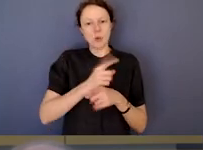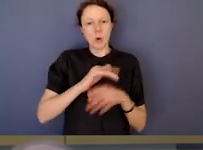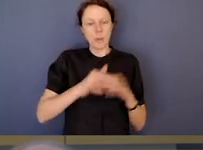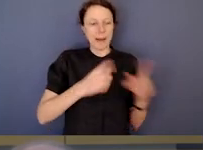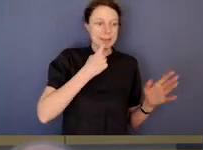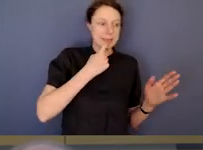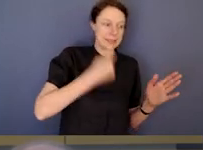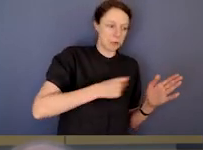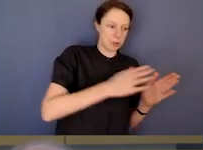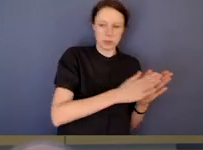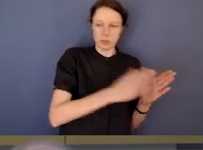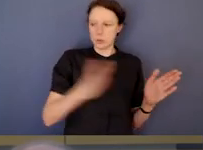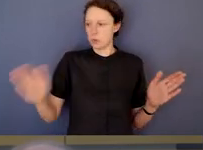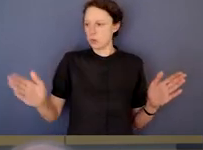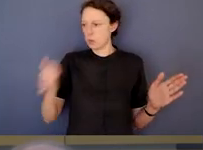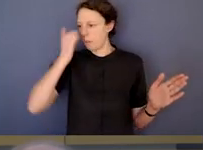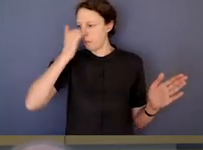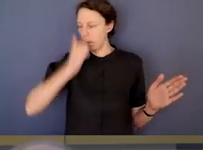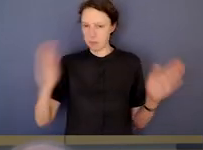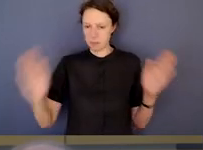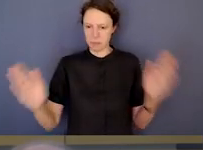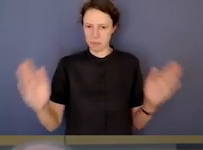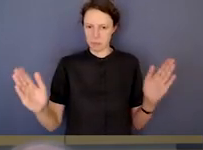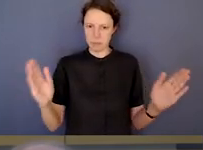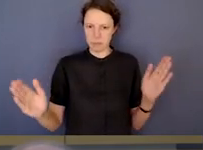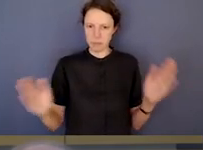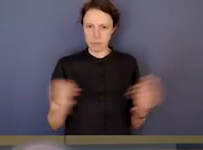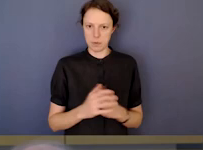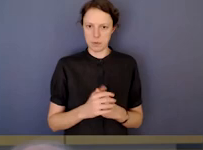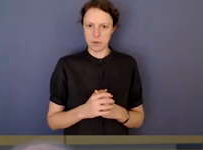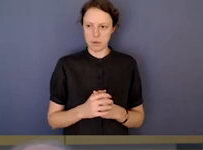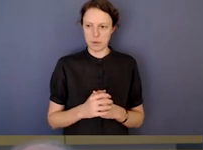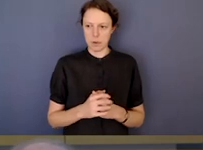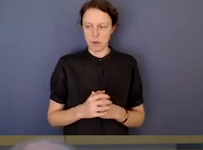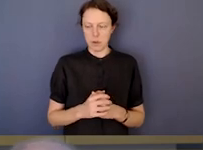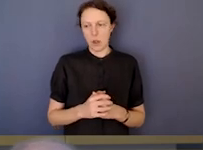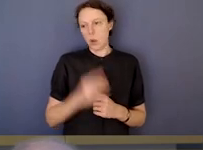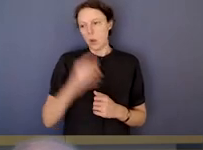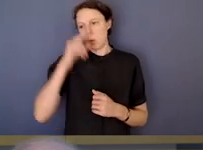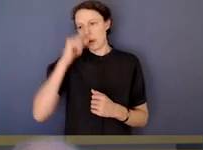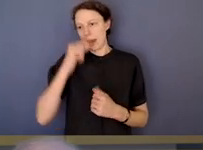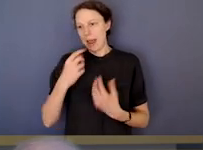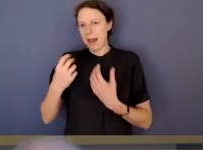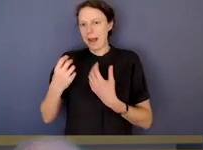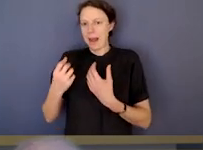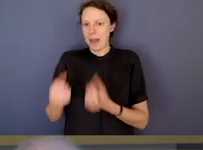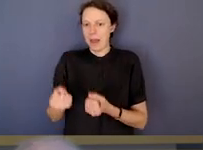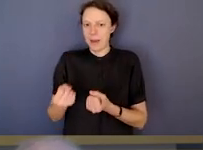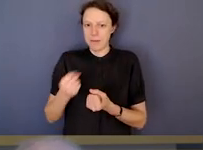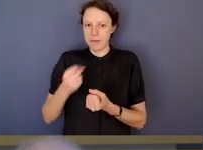I think you'd have on one end the sort of overly responsive